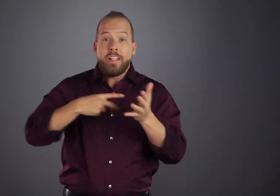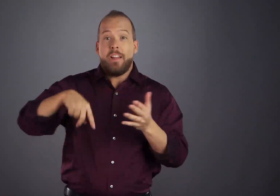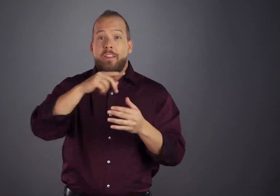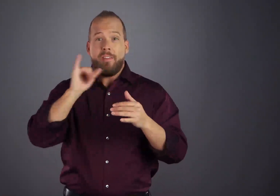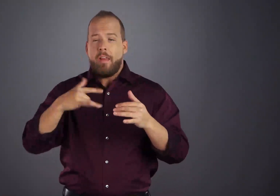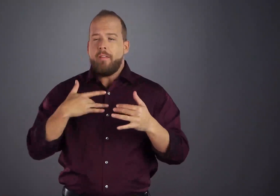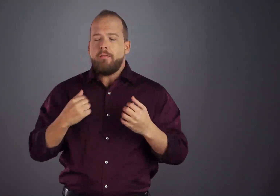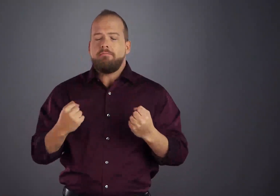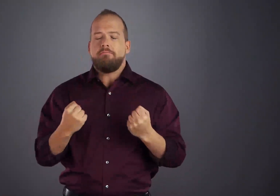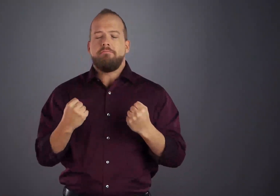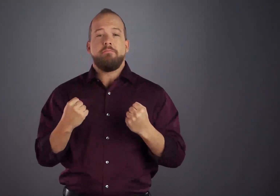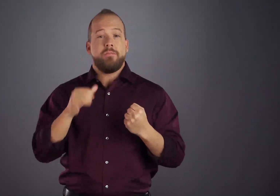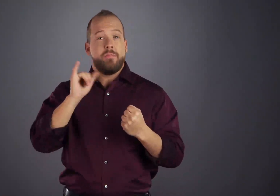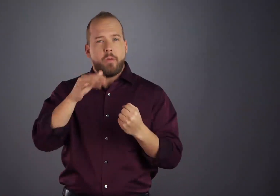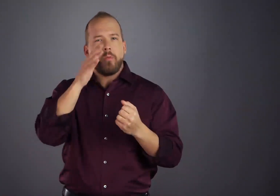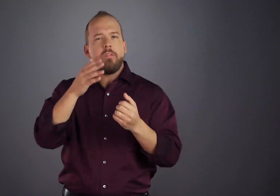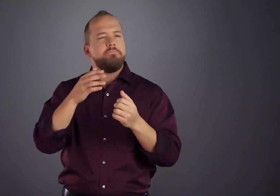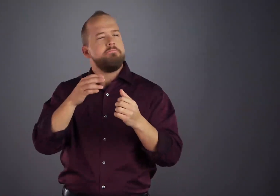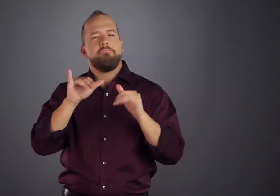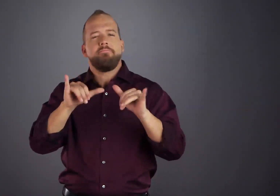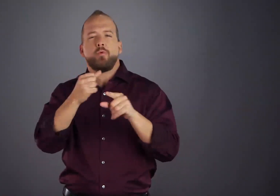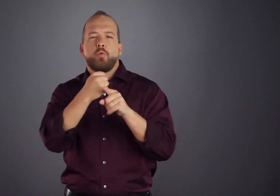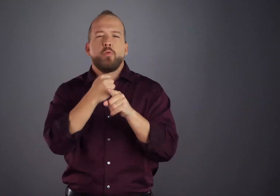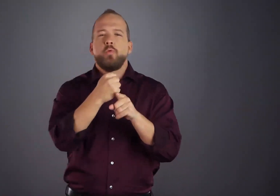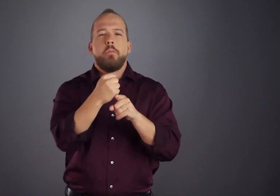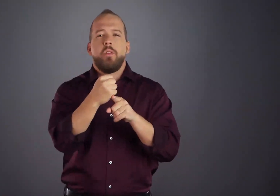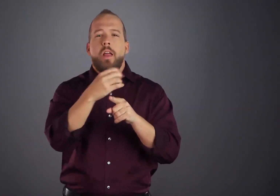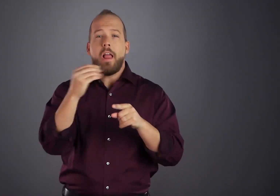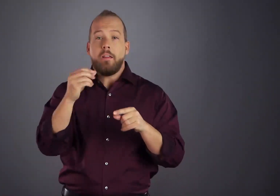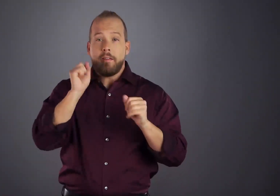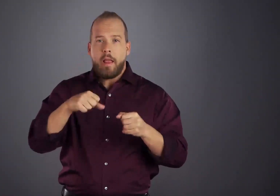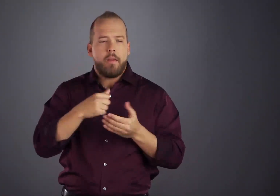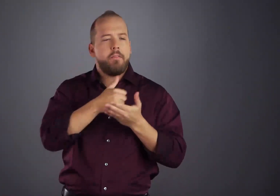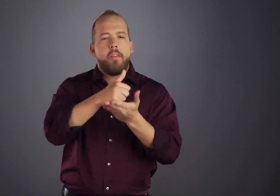in order to stay sober and help other alcoholics.